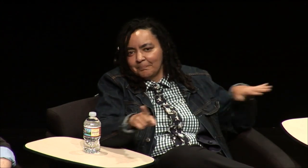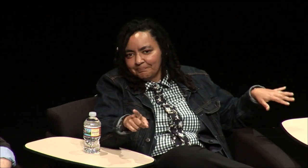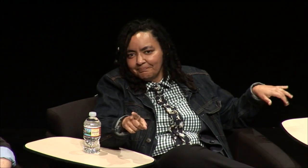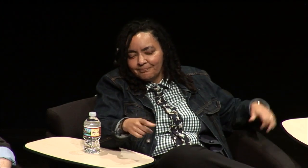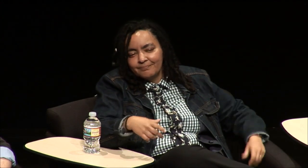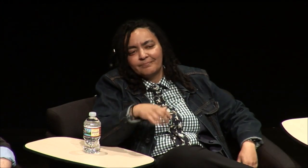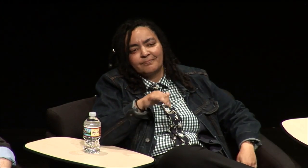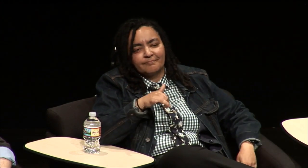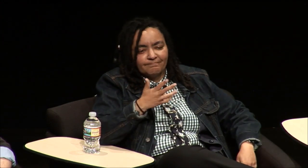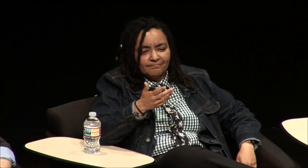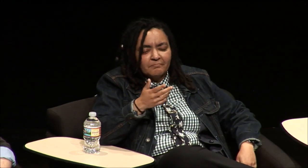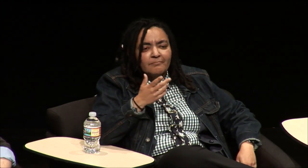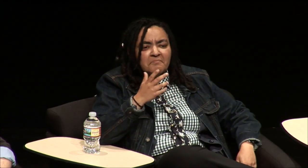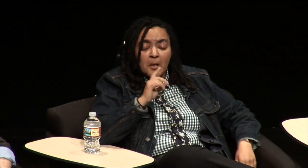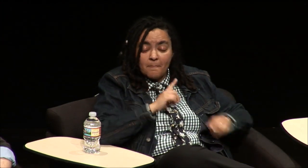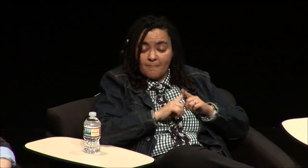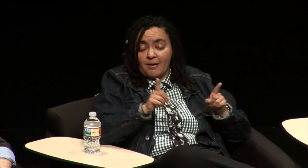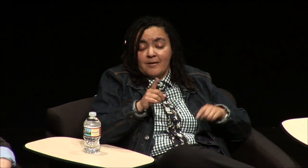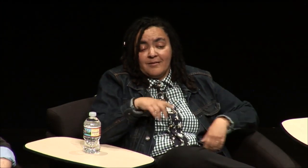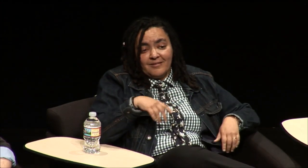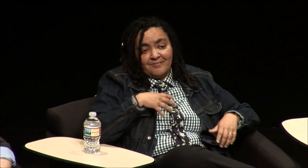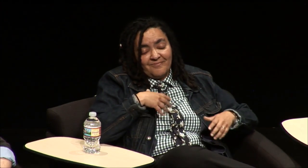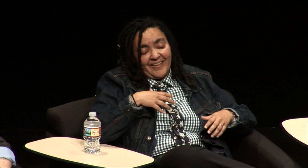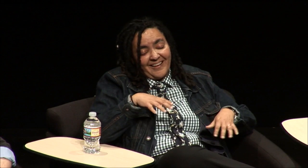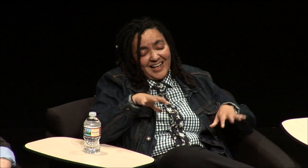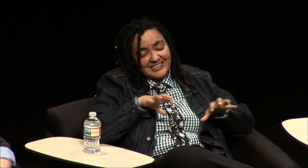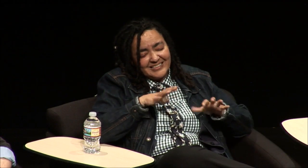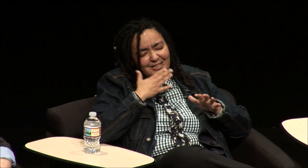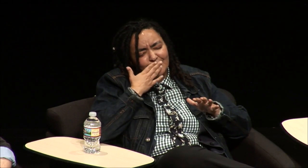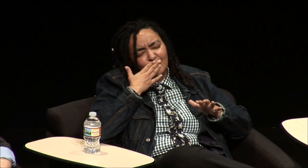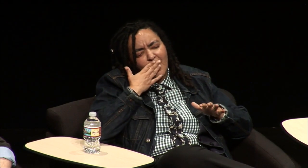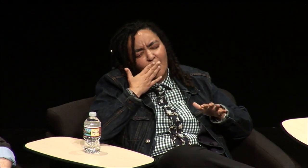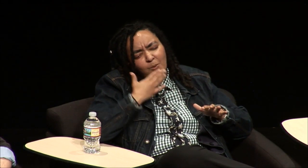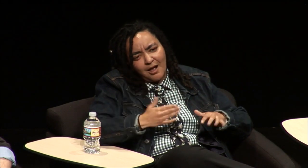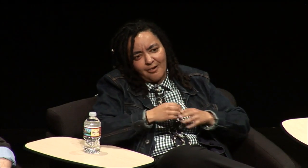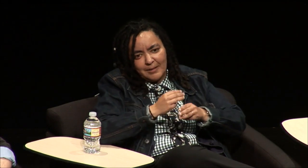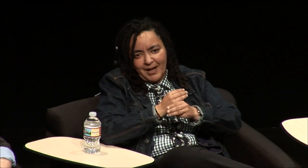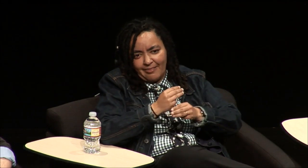missed my deaf classroom and I was the only deaf student on this campus but I